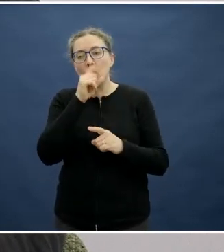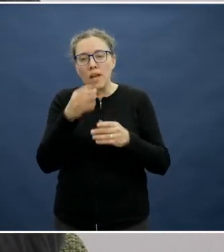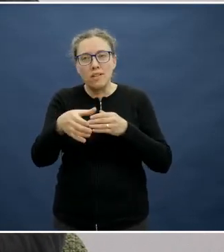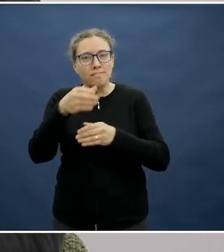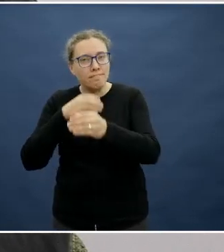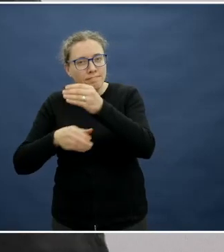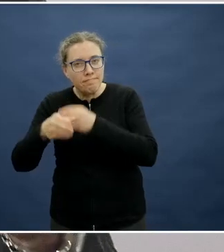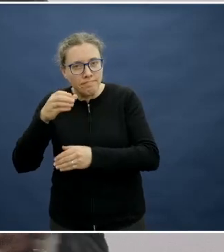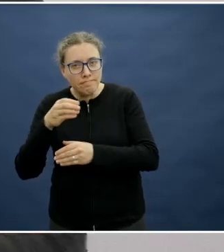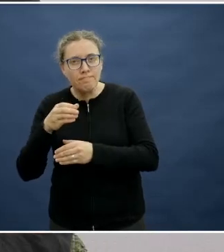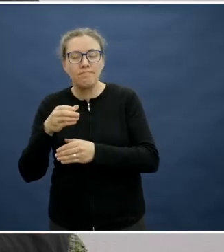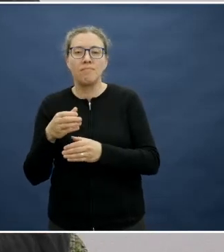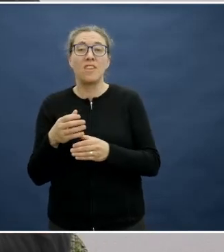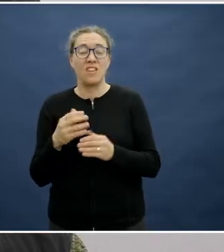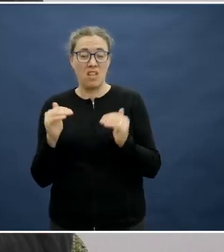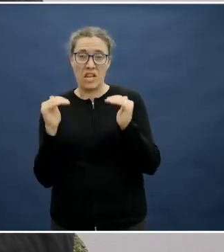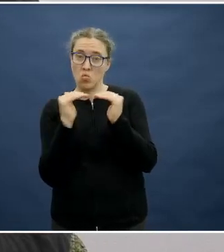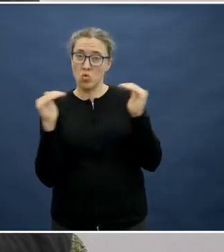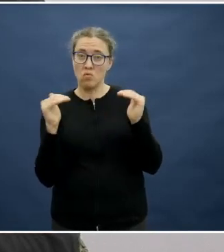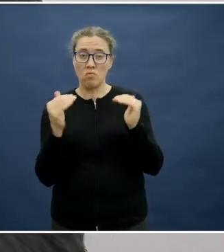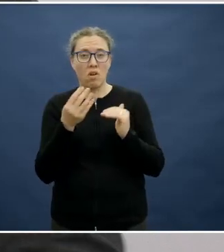needs of the food you're removing and basically purchase from that list.